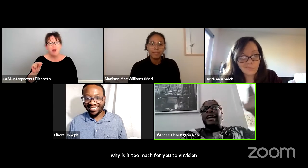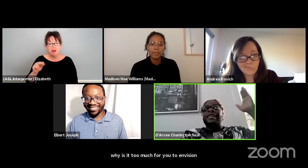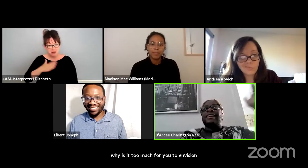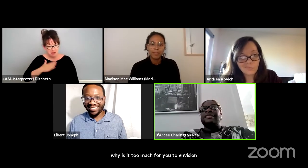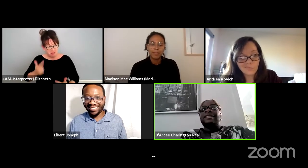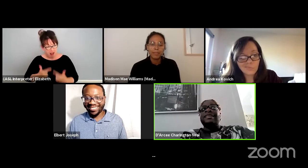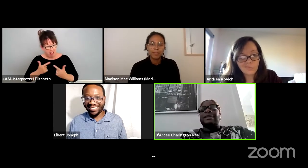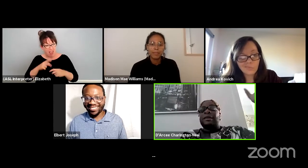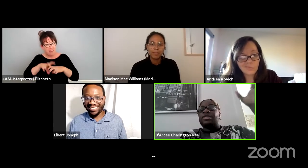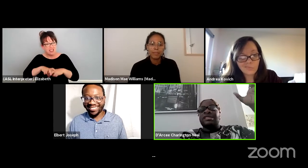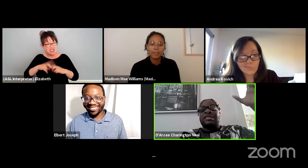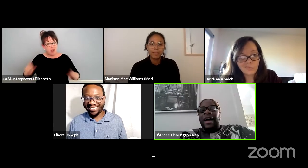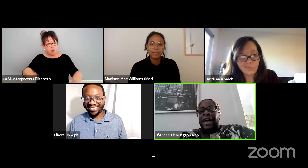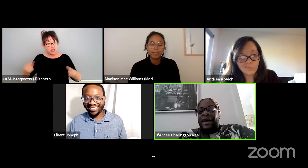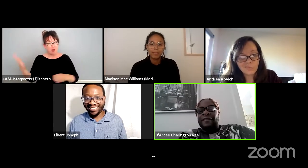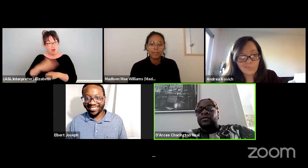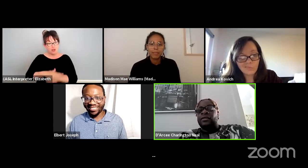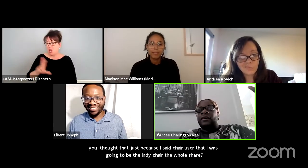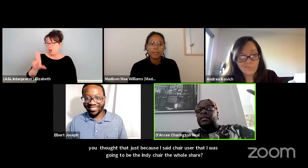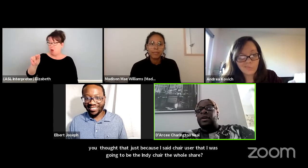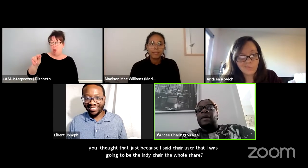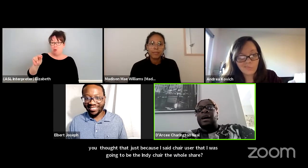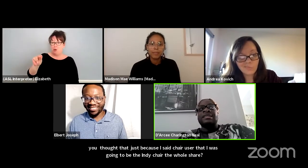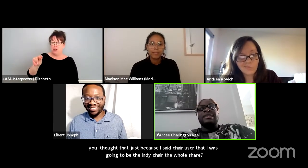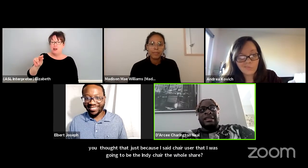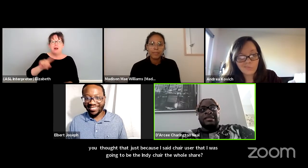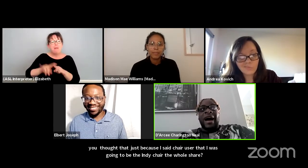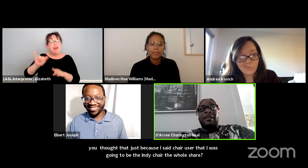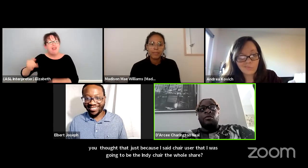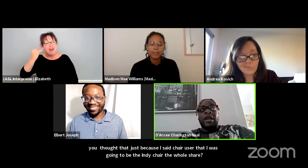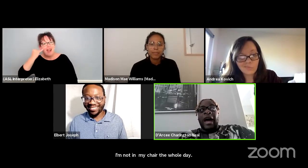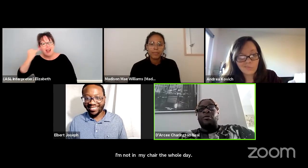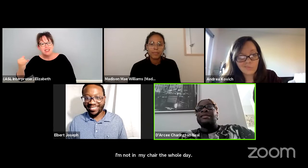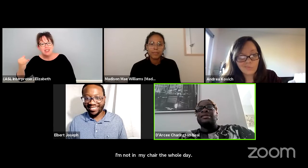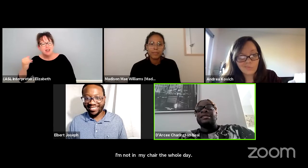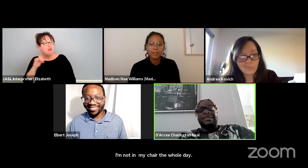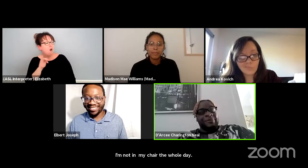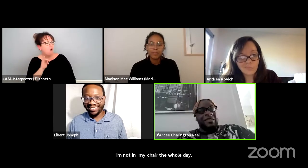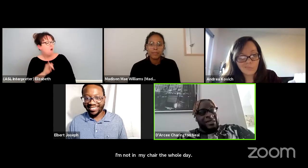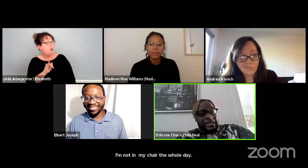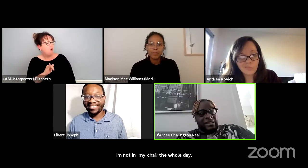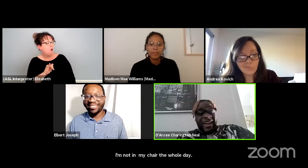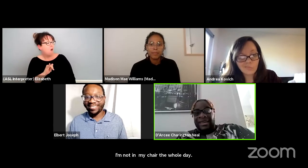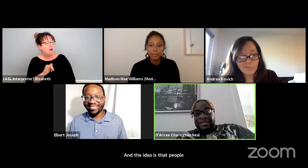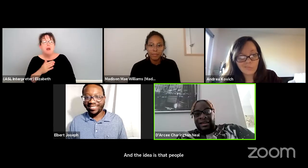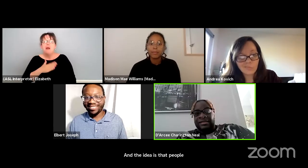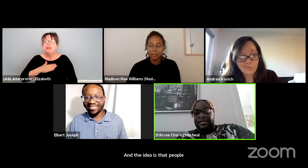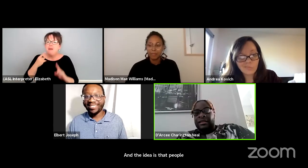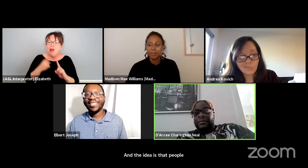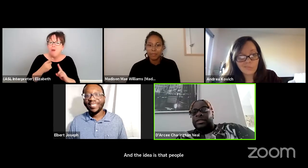And the idea is that people just don't have the mindset. So I, when I want to just expand this idea of access